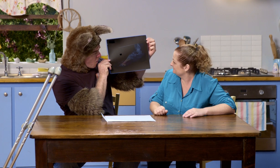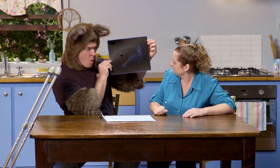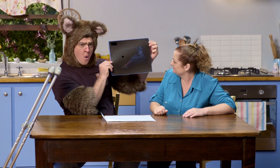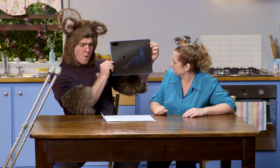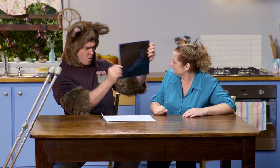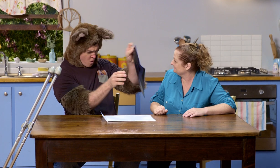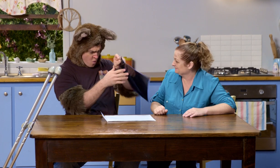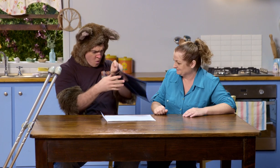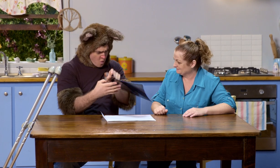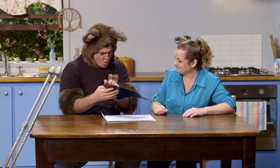Hmm.